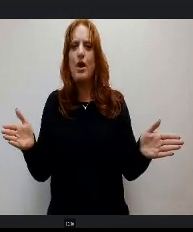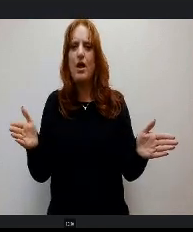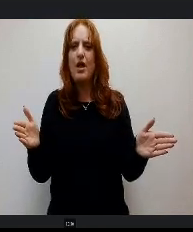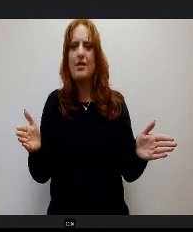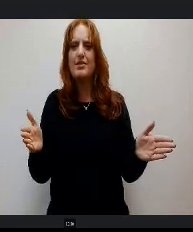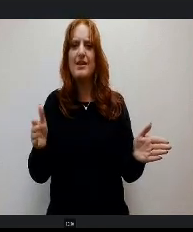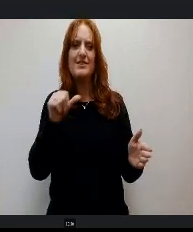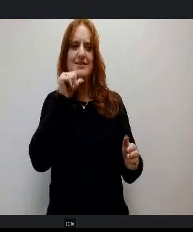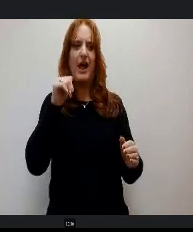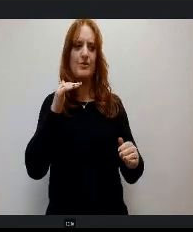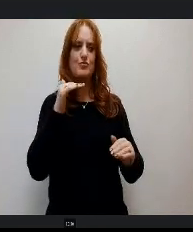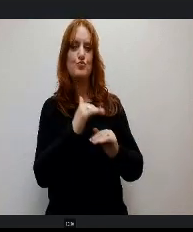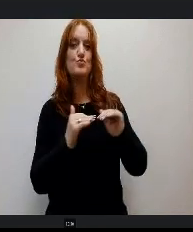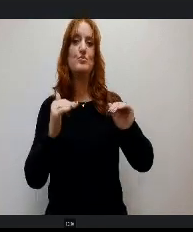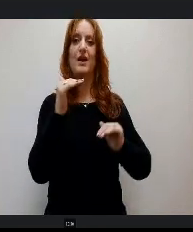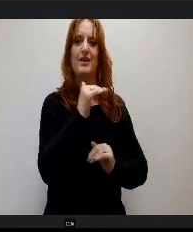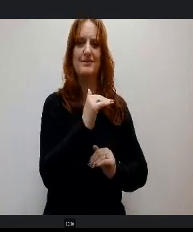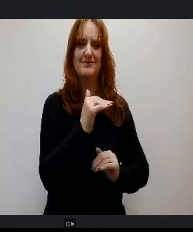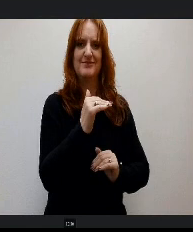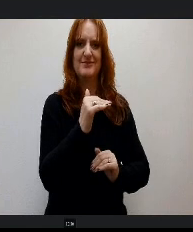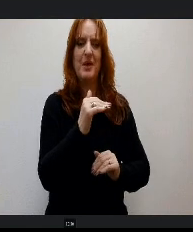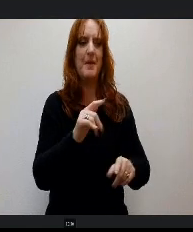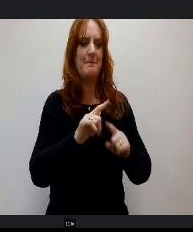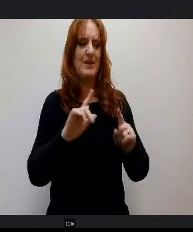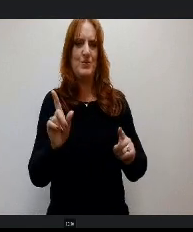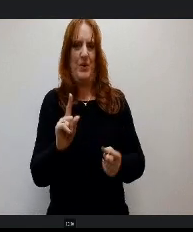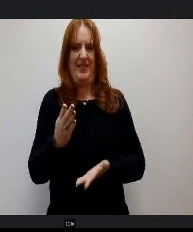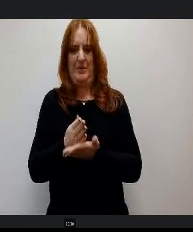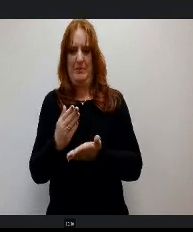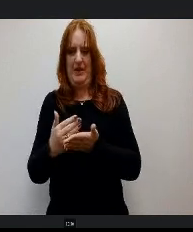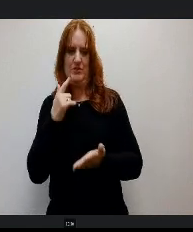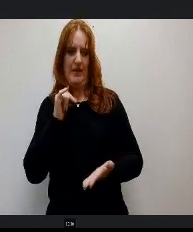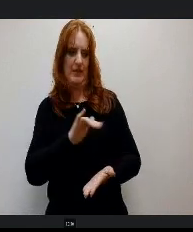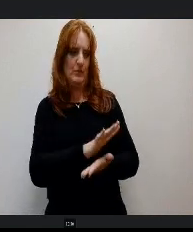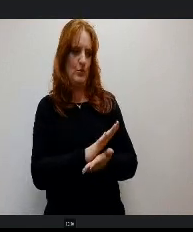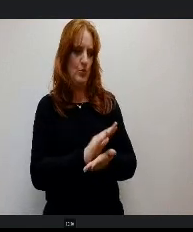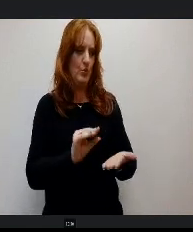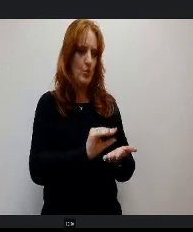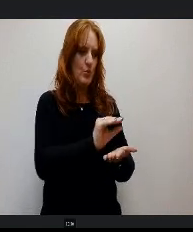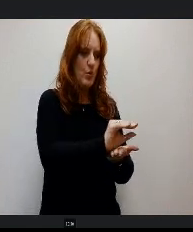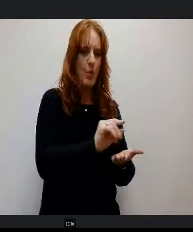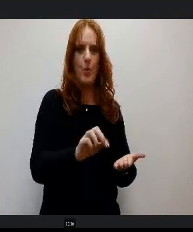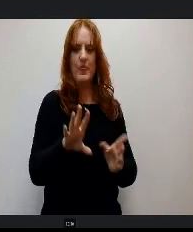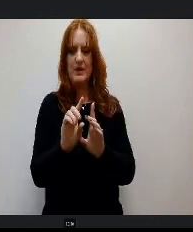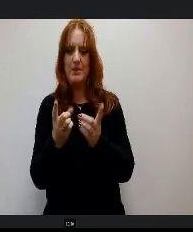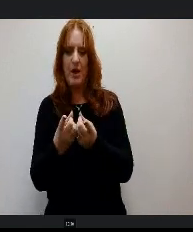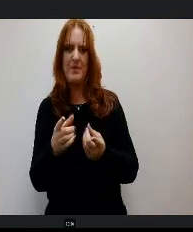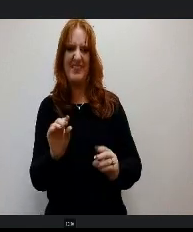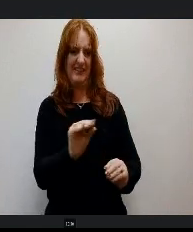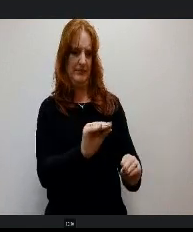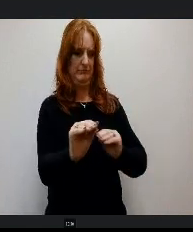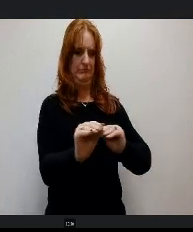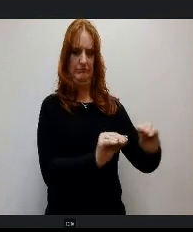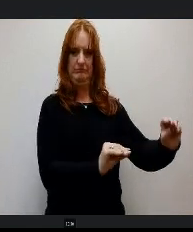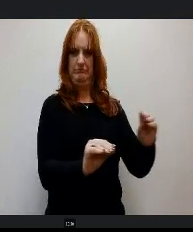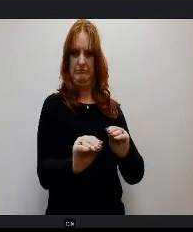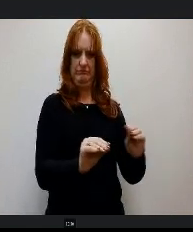It's just sometimes where we put the budget, the schools or departments or departments will move the money. Maybe they need an extra lawn mower at a school.